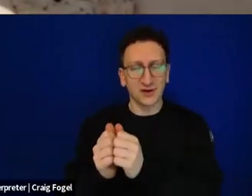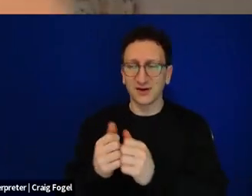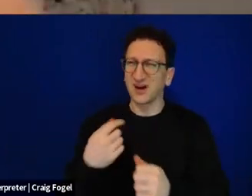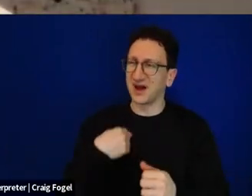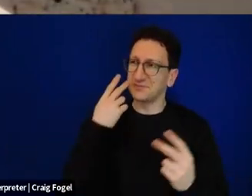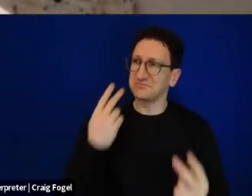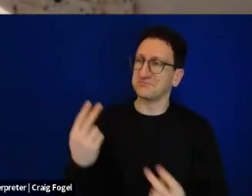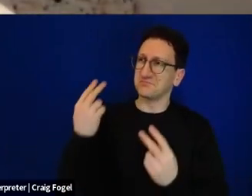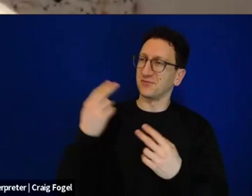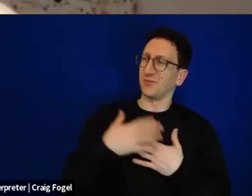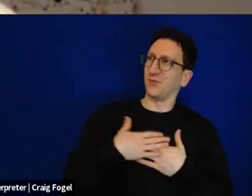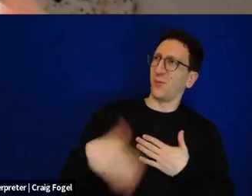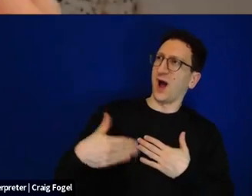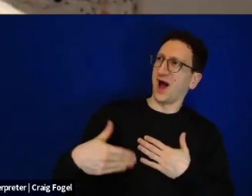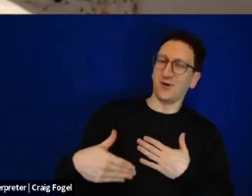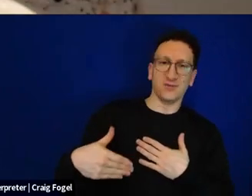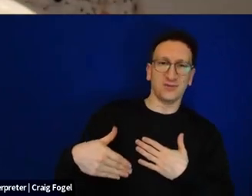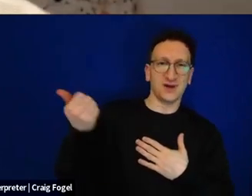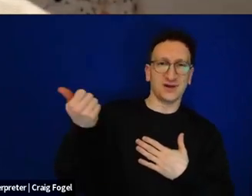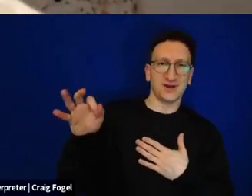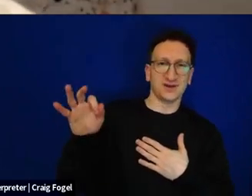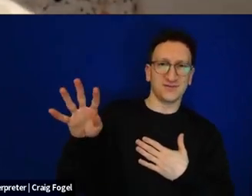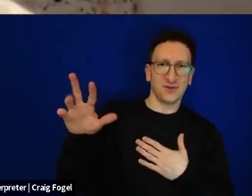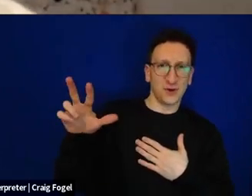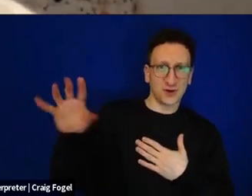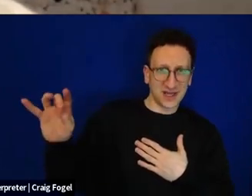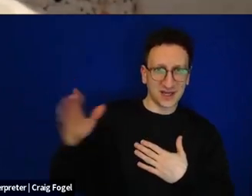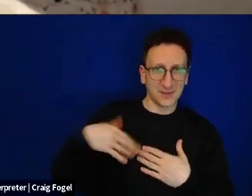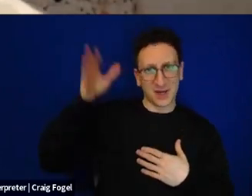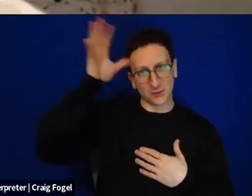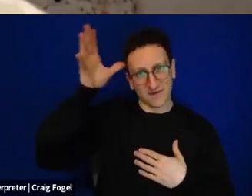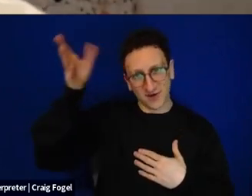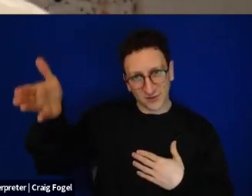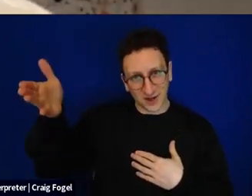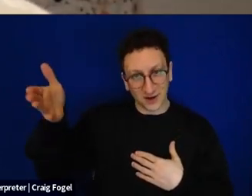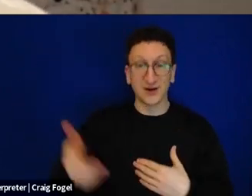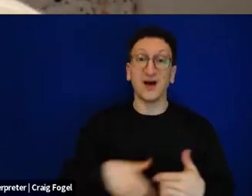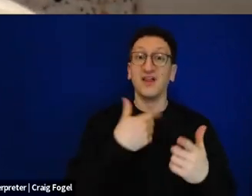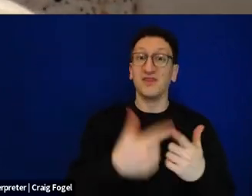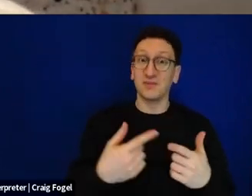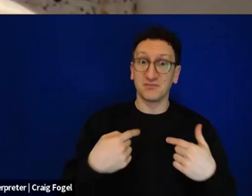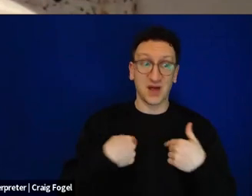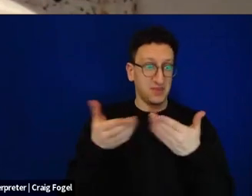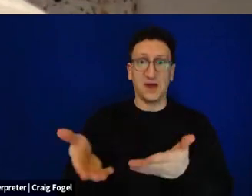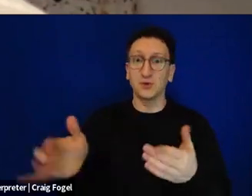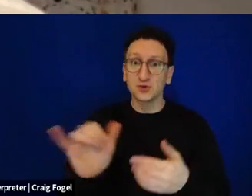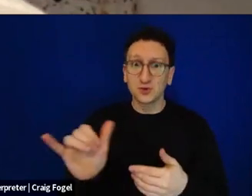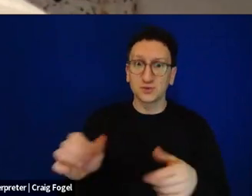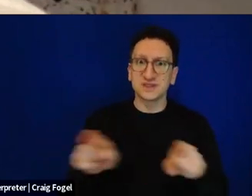And there we were in 2002 telling stories of freedom. When we got to Shulchan Orech. And started eating.